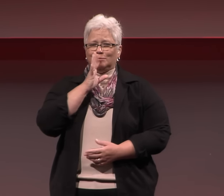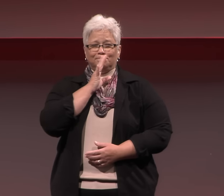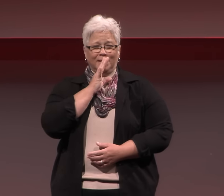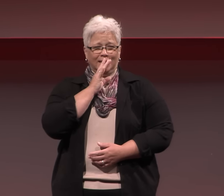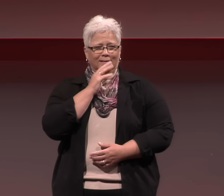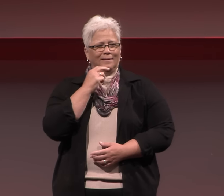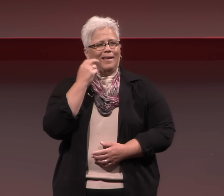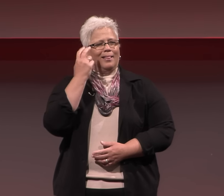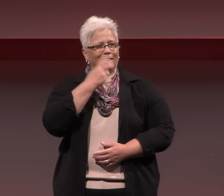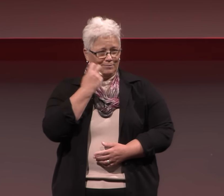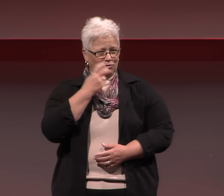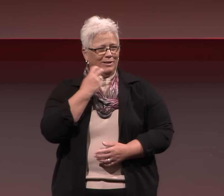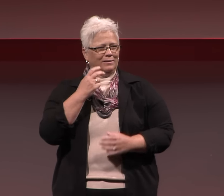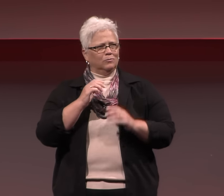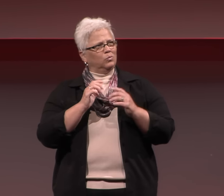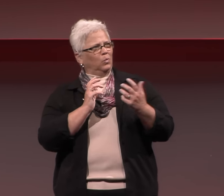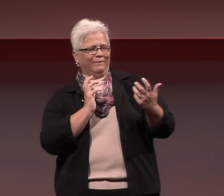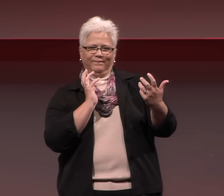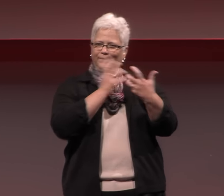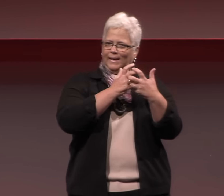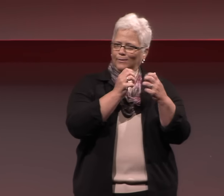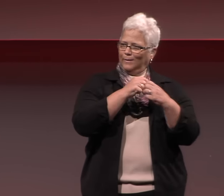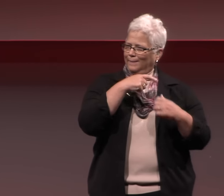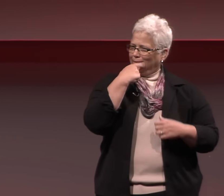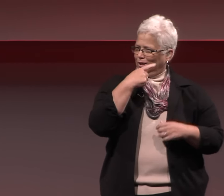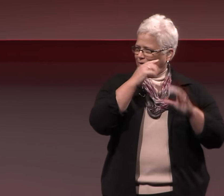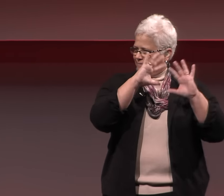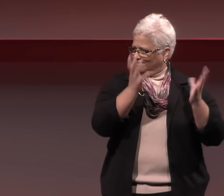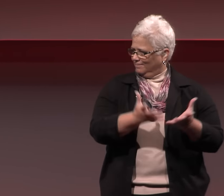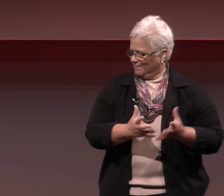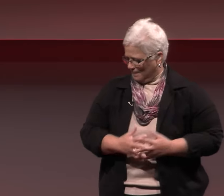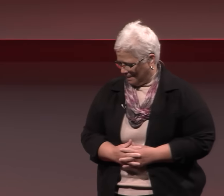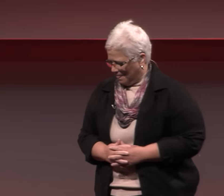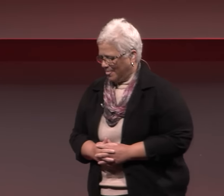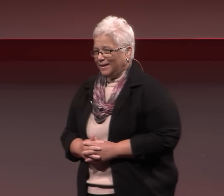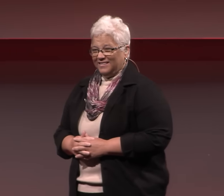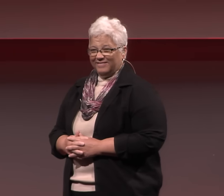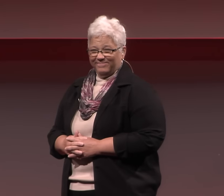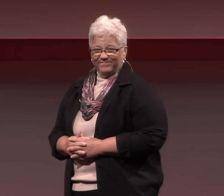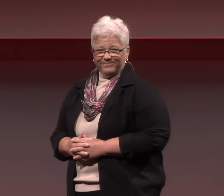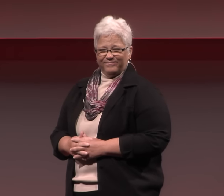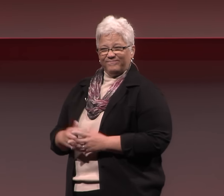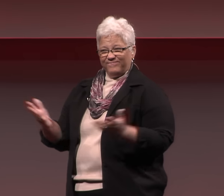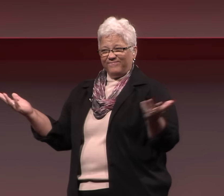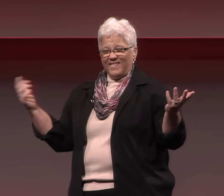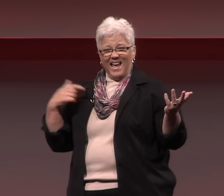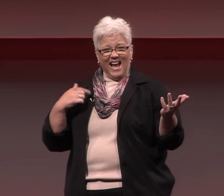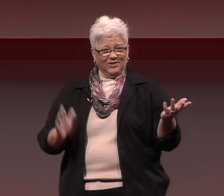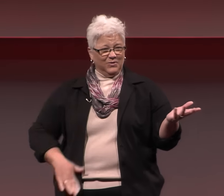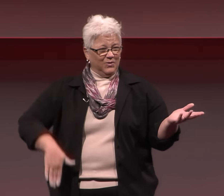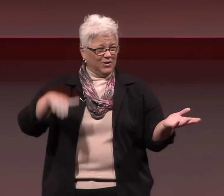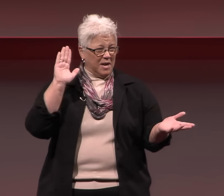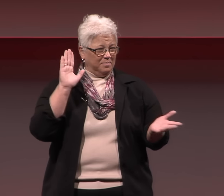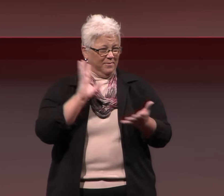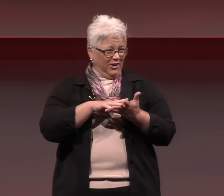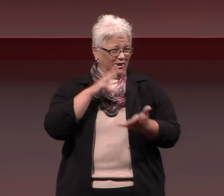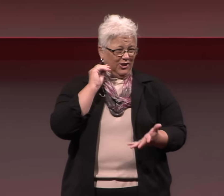I had to learn to speak and to read lips to fit in with hearing culture. So I did.